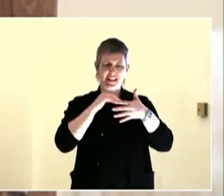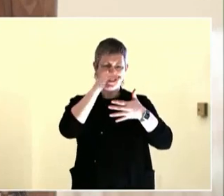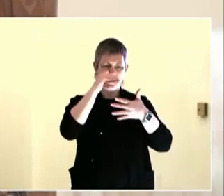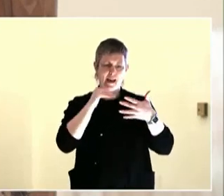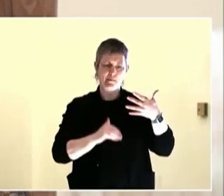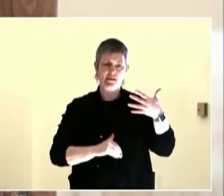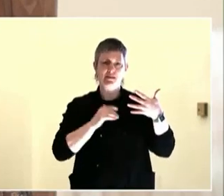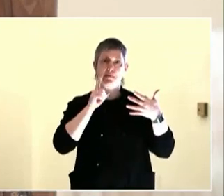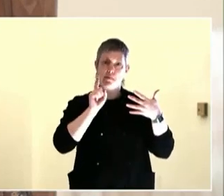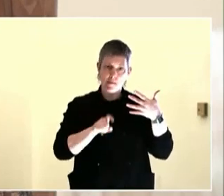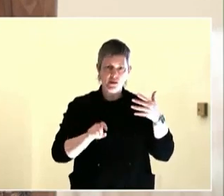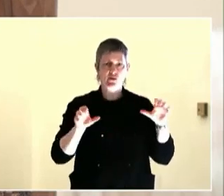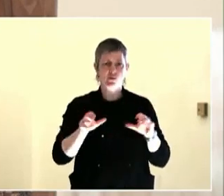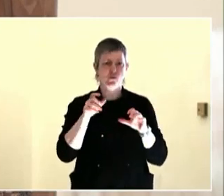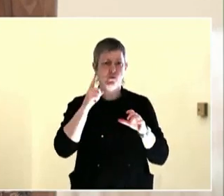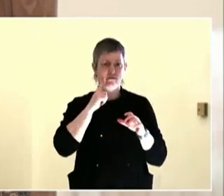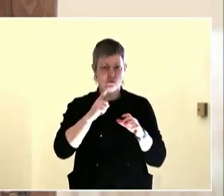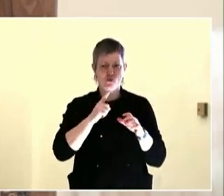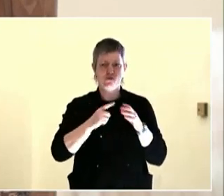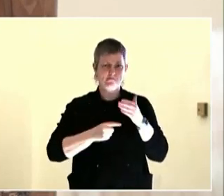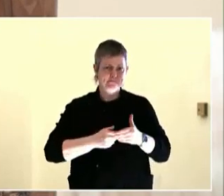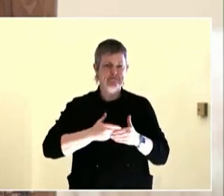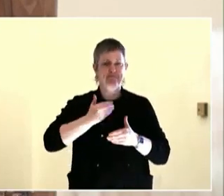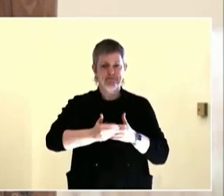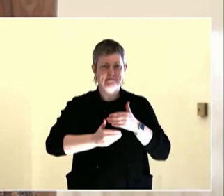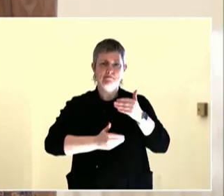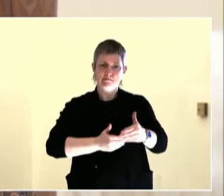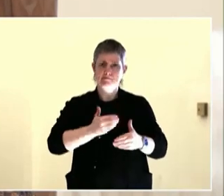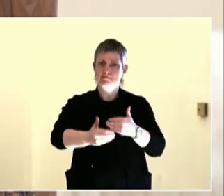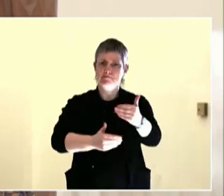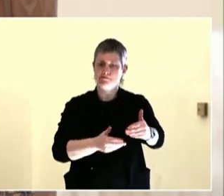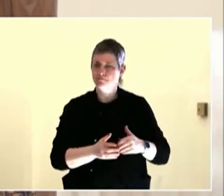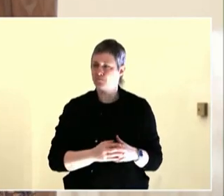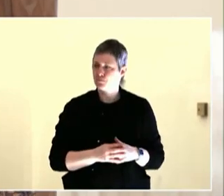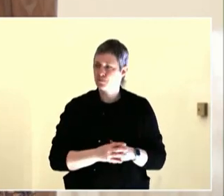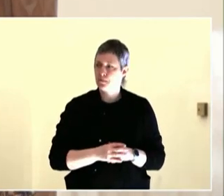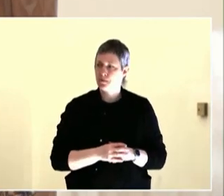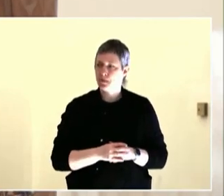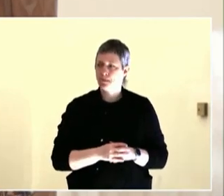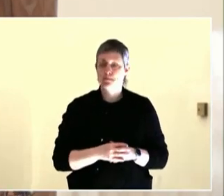So we started our Downtown Neighborhood Association,